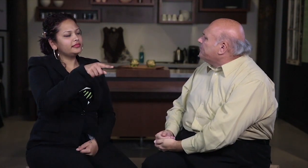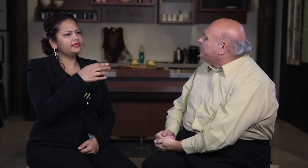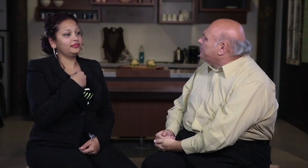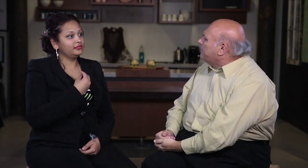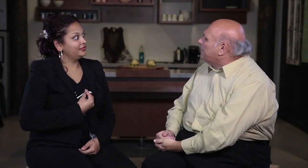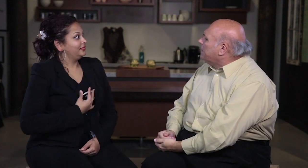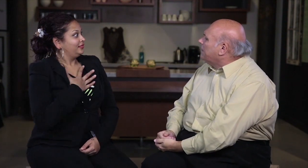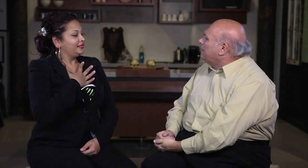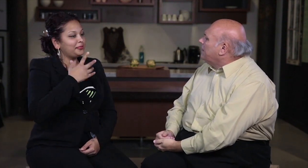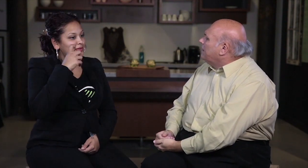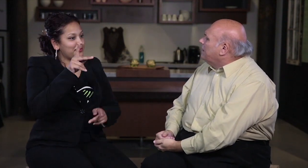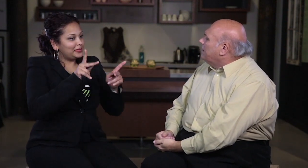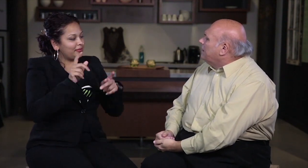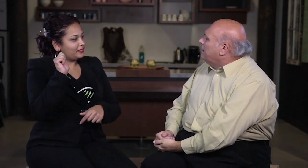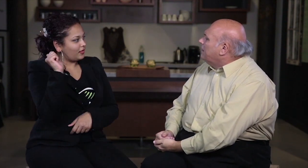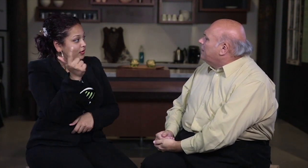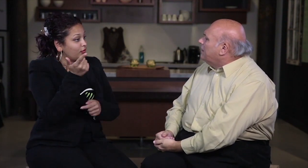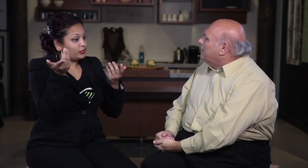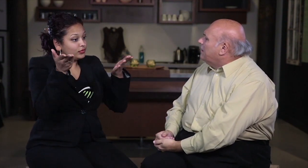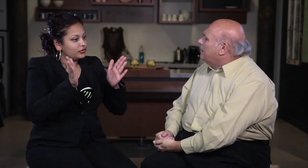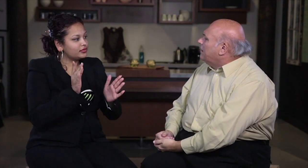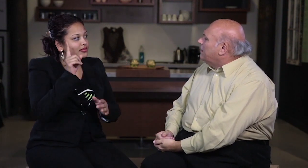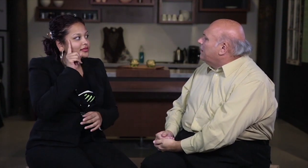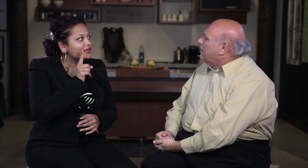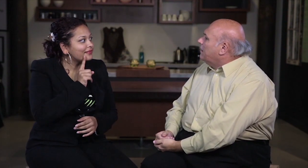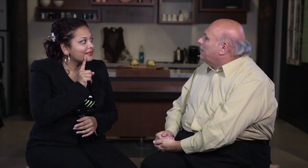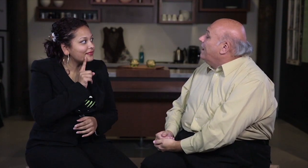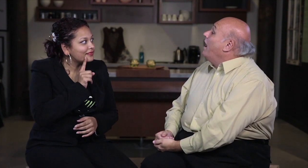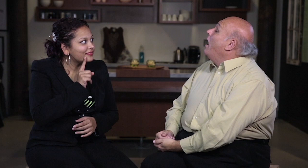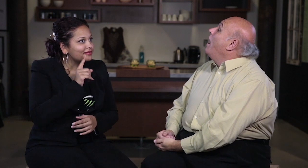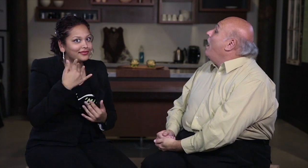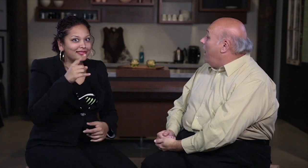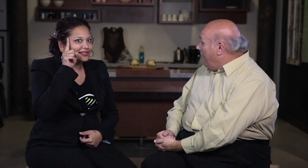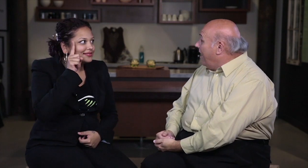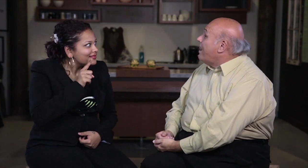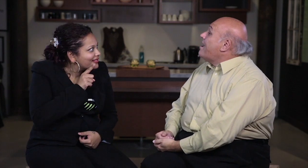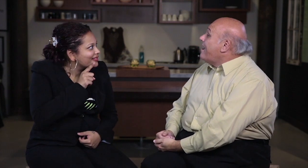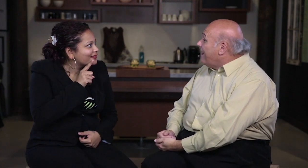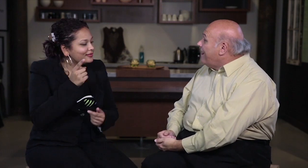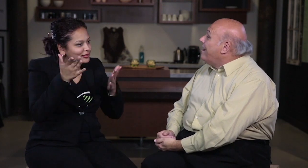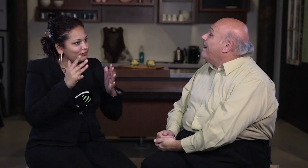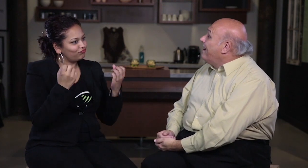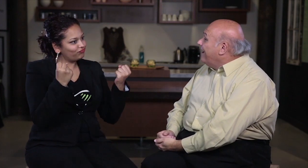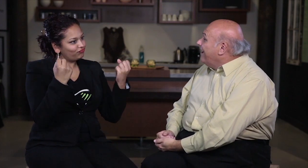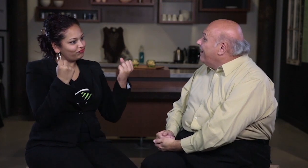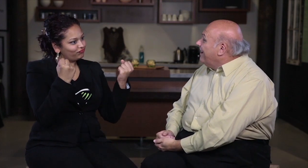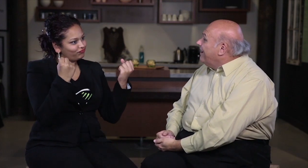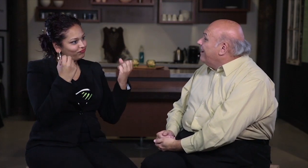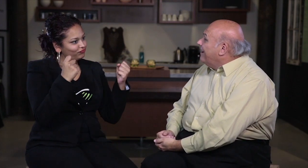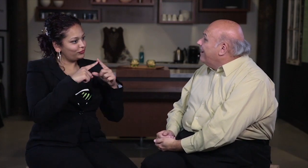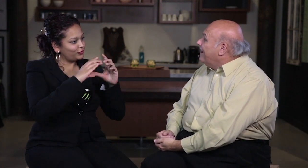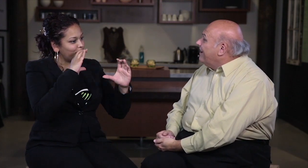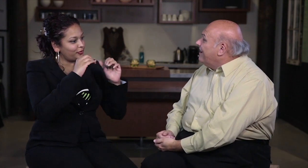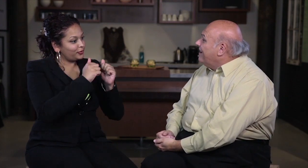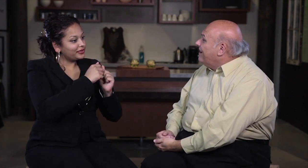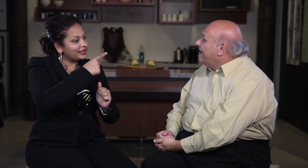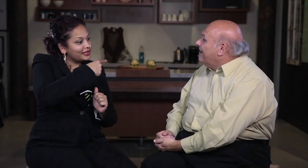was inspired when I worked there because all waiters are Deaf and used signs to communicate